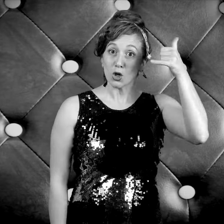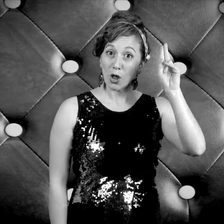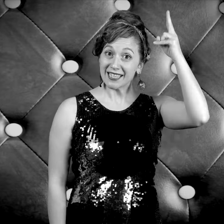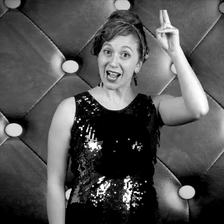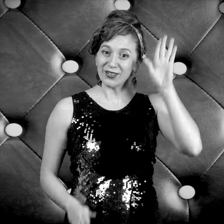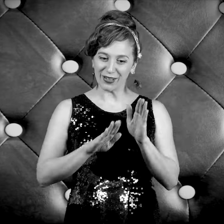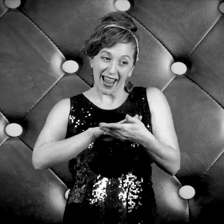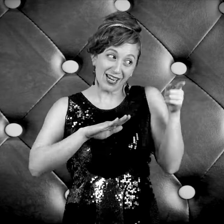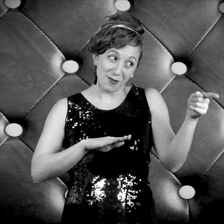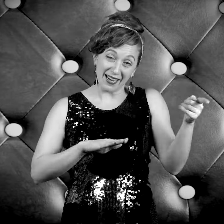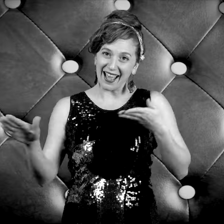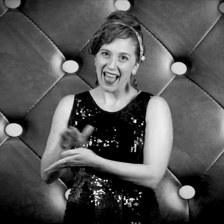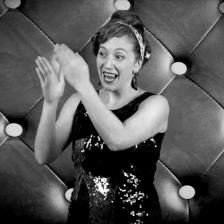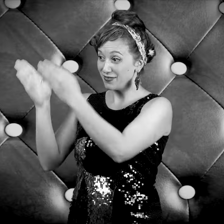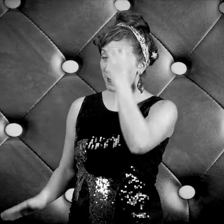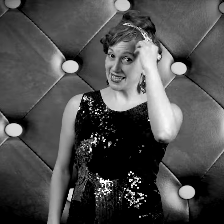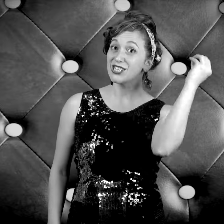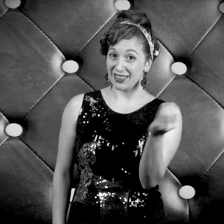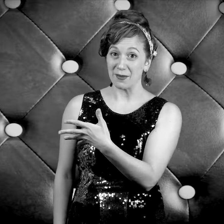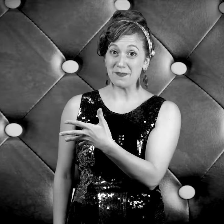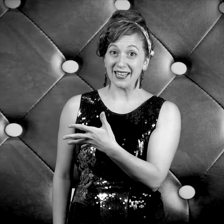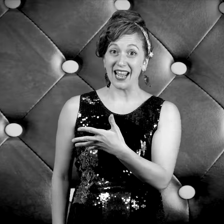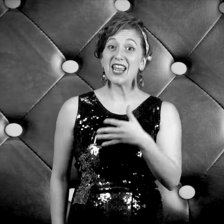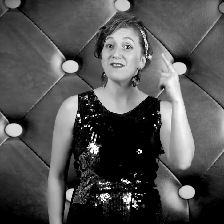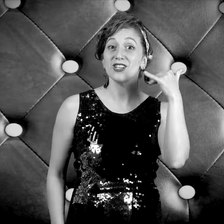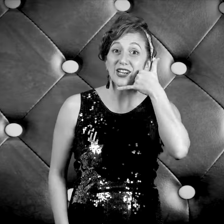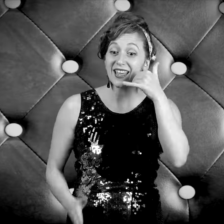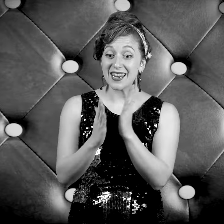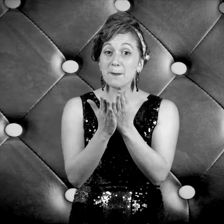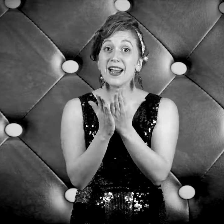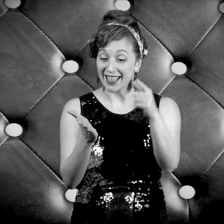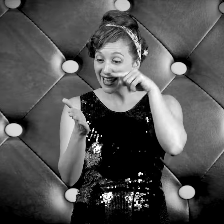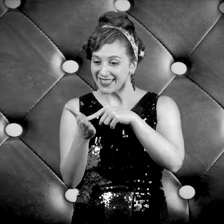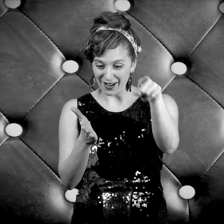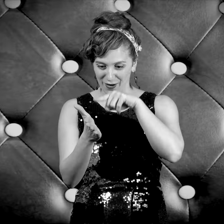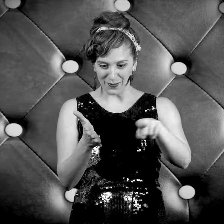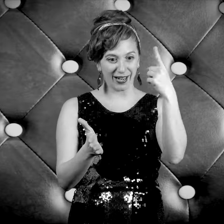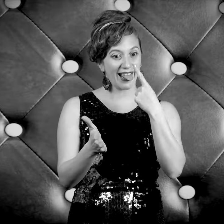Called his uncle in Jamaica Left a message at the baker Even checked the number in the telephone book